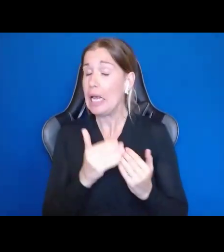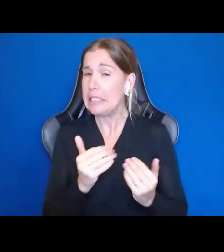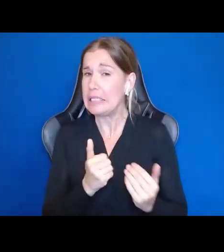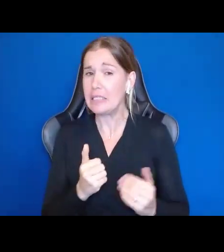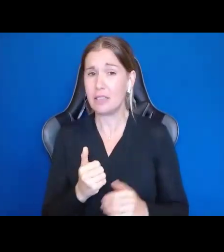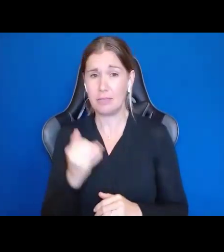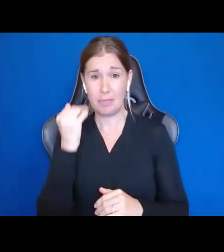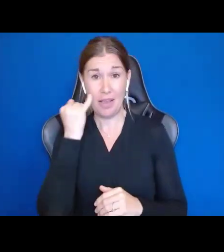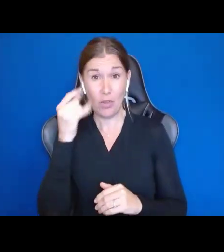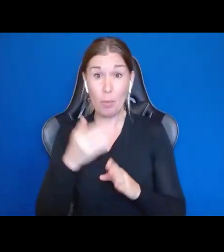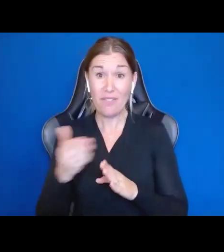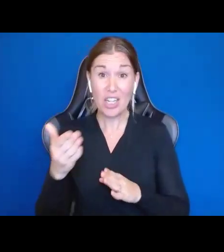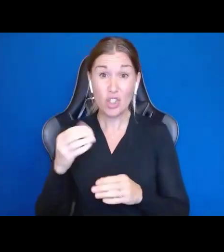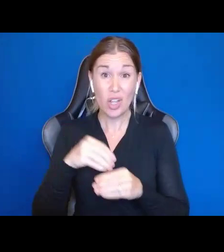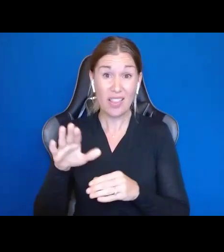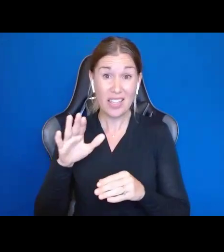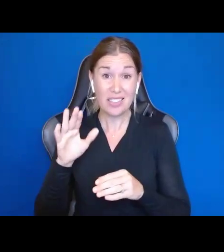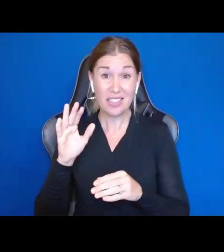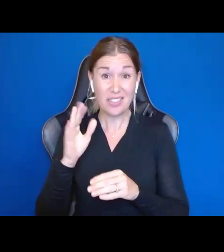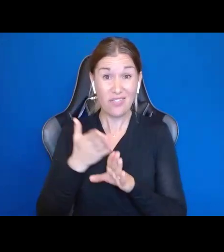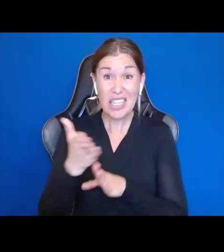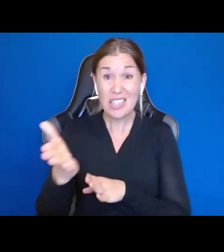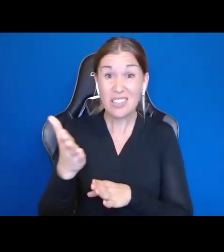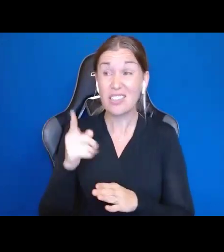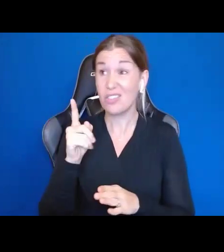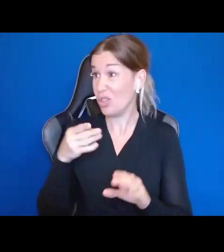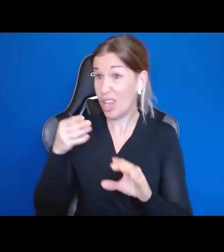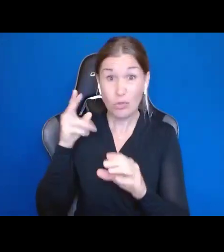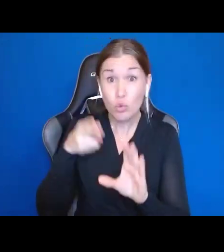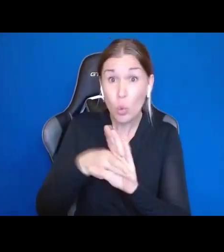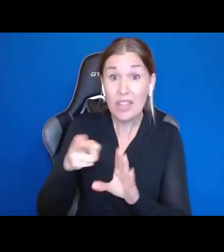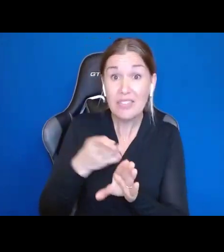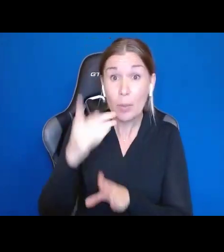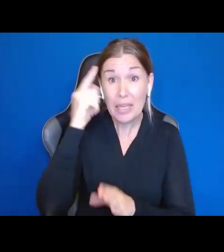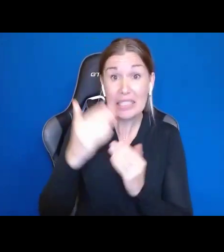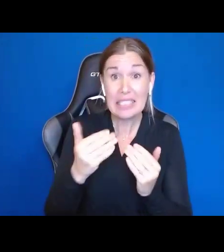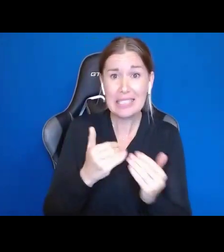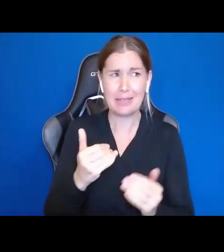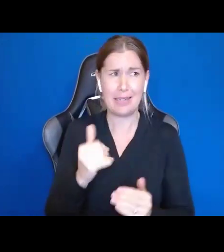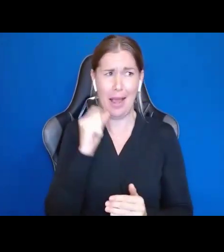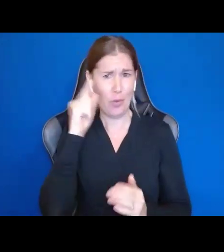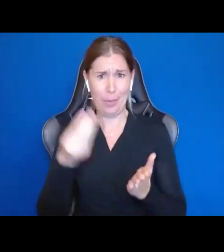field did you get into this field because it is easy? You sure as hell didn't get into it for the money,